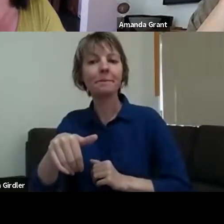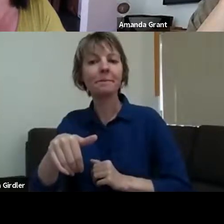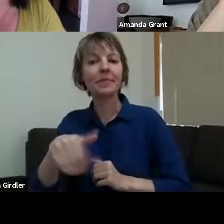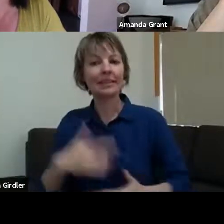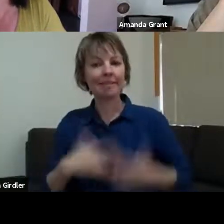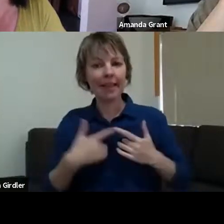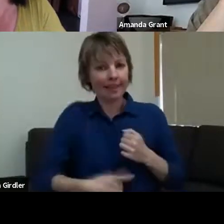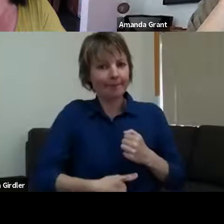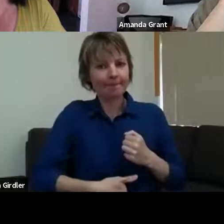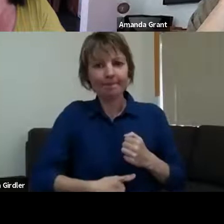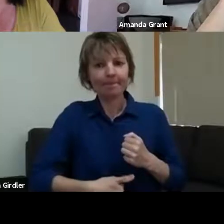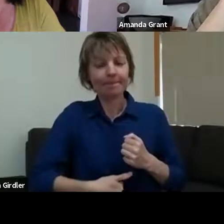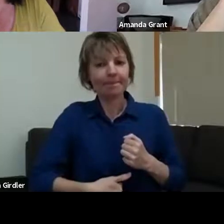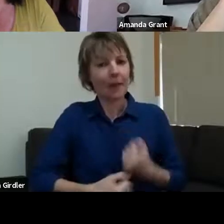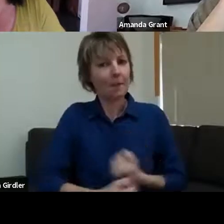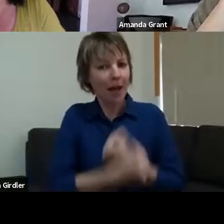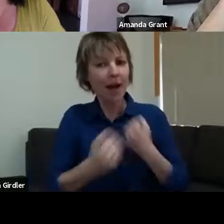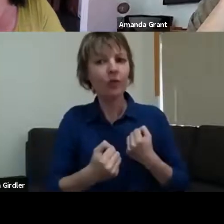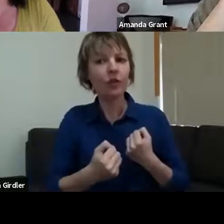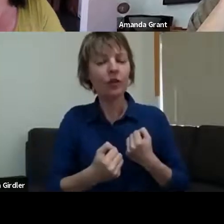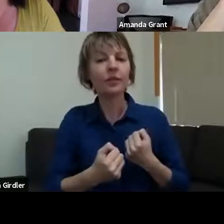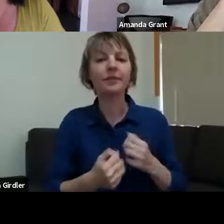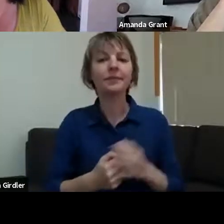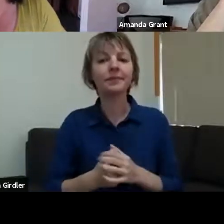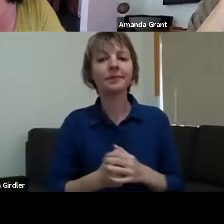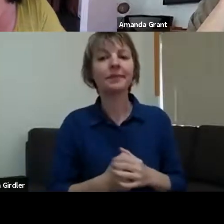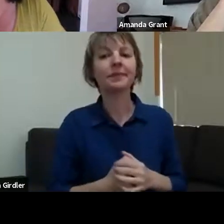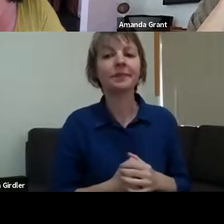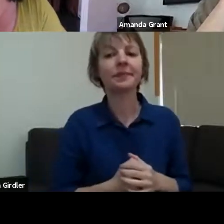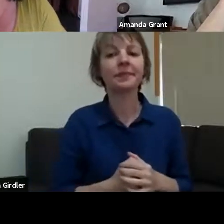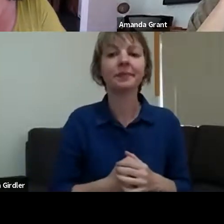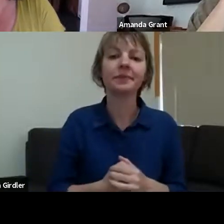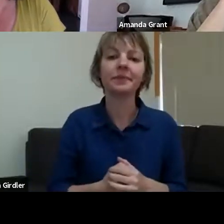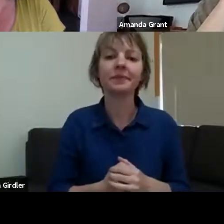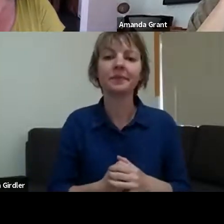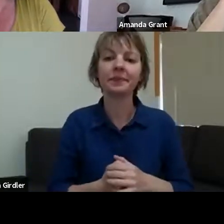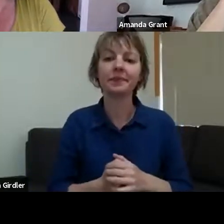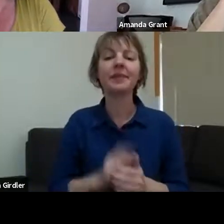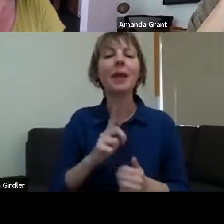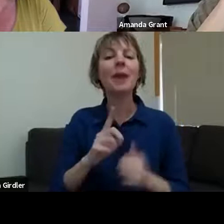think nostalgia means - it's just evolved so much. Solistalgia is